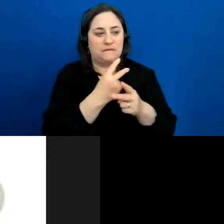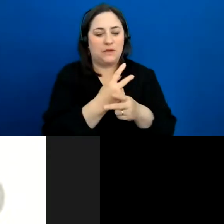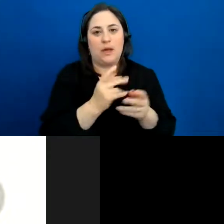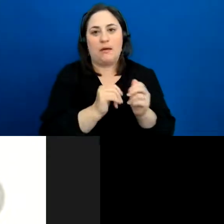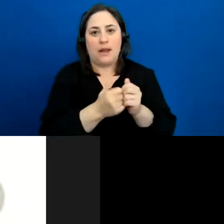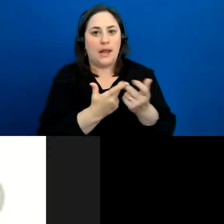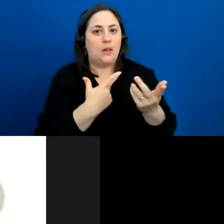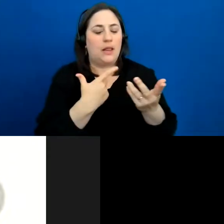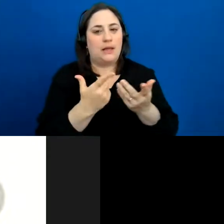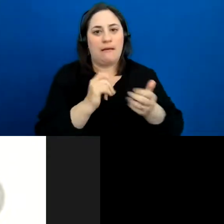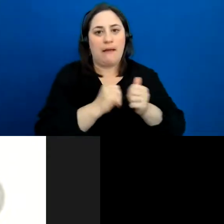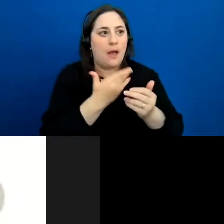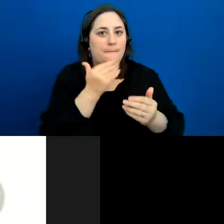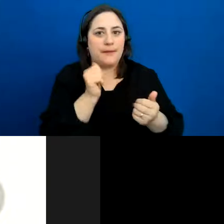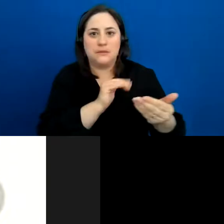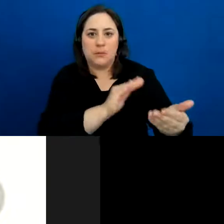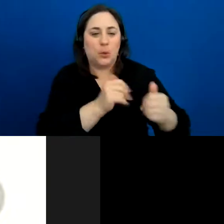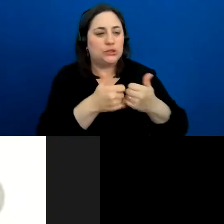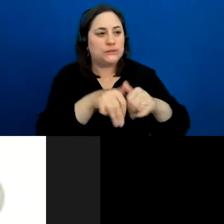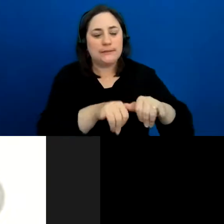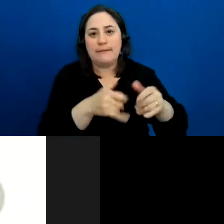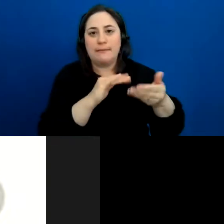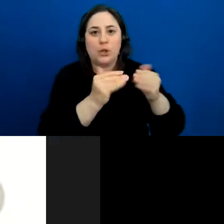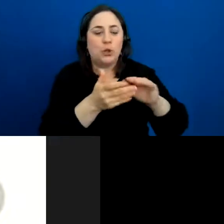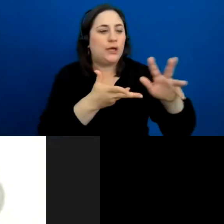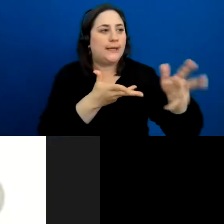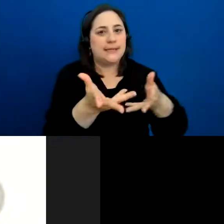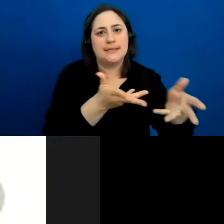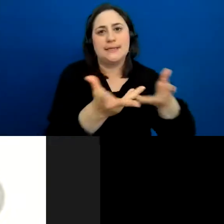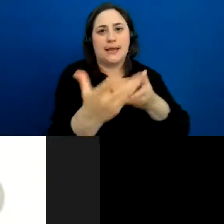the best way to really still engage and keep the work going because everything was kind of